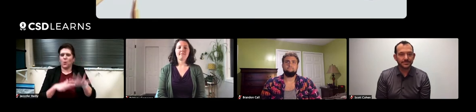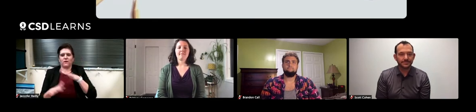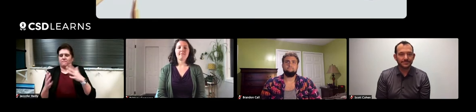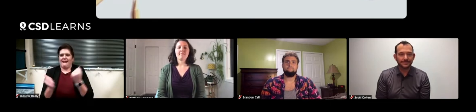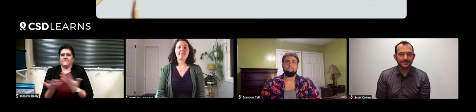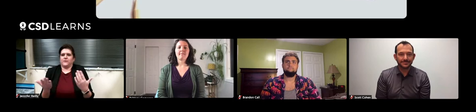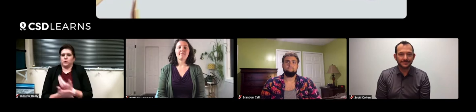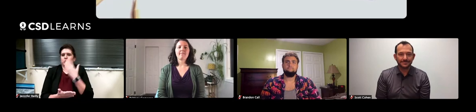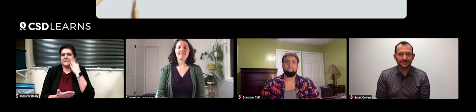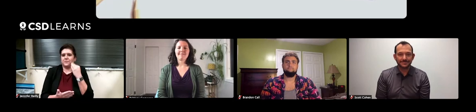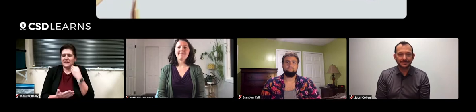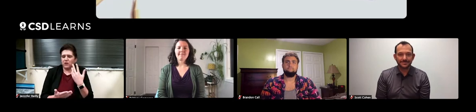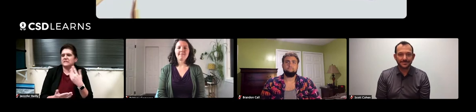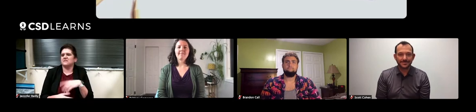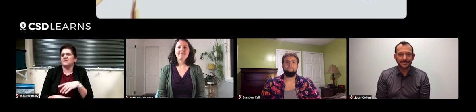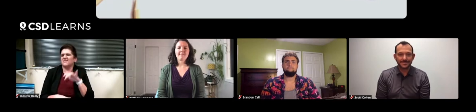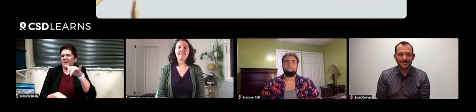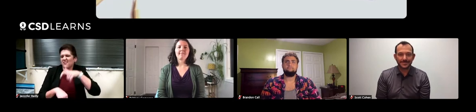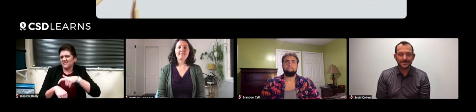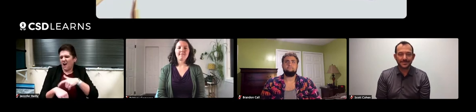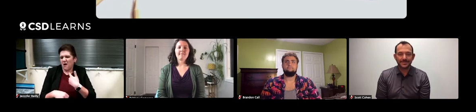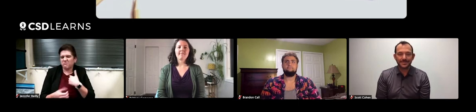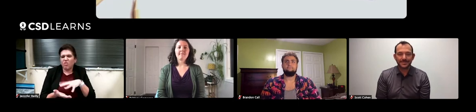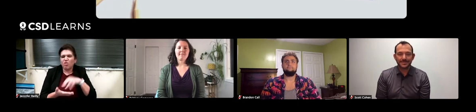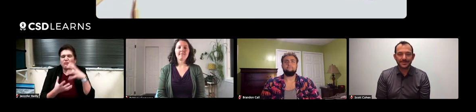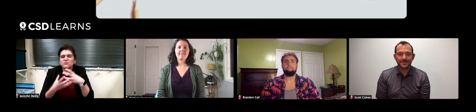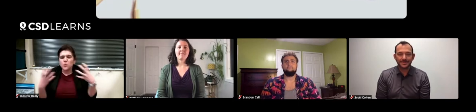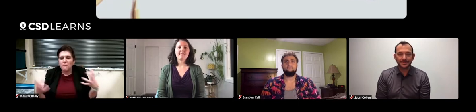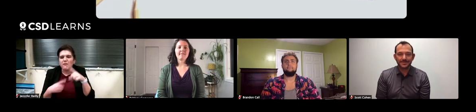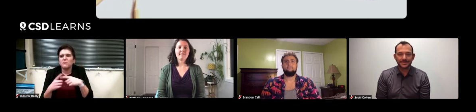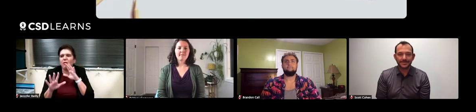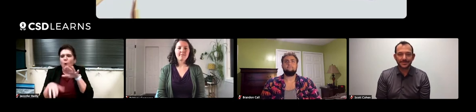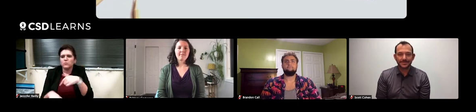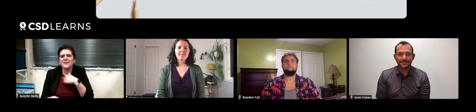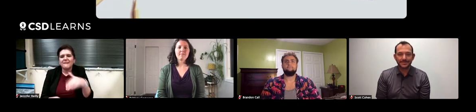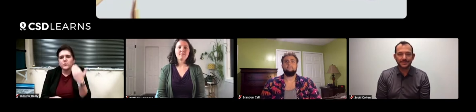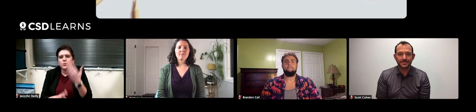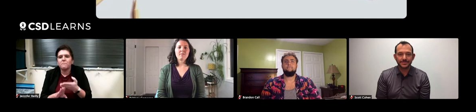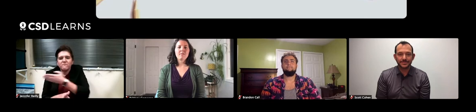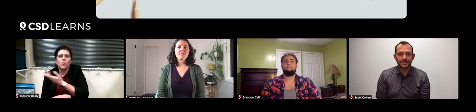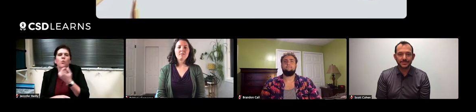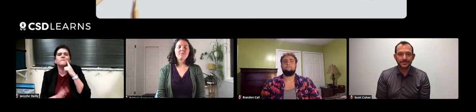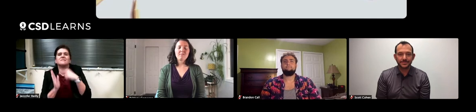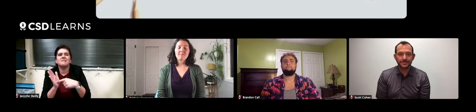So everything was a brand-new experience for me. And during those four weeks I learned so much about the ocean that I never knew before.